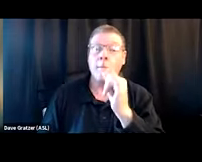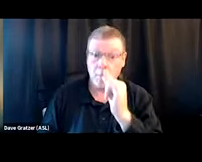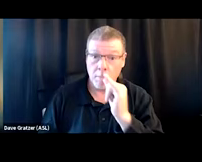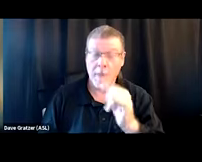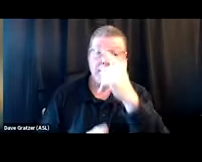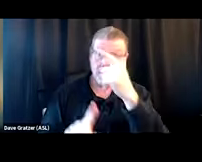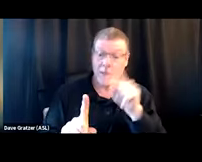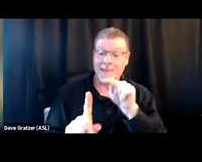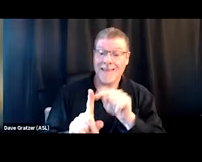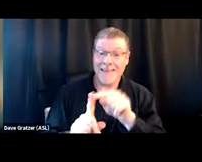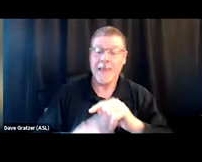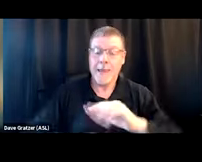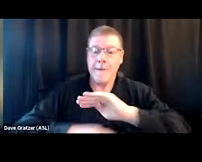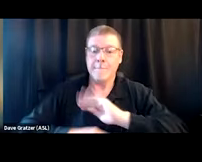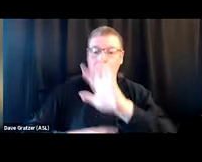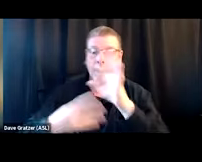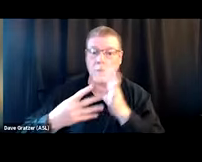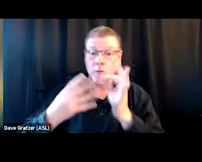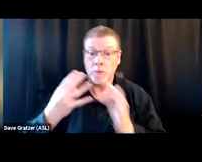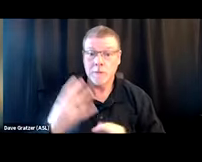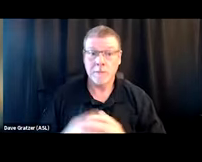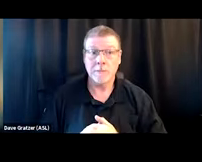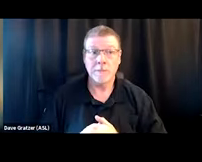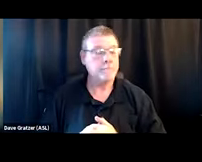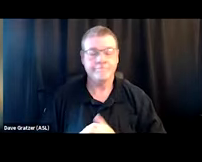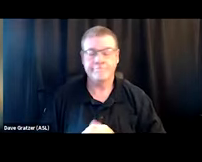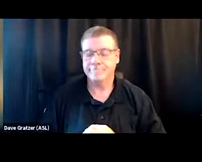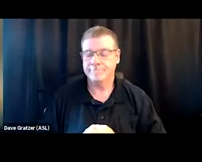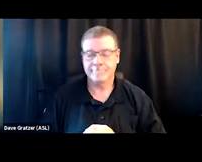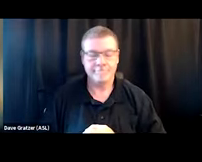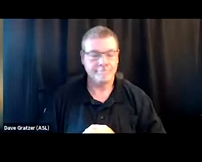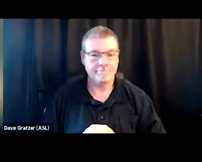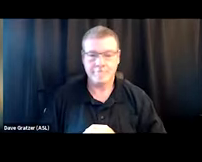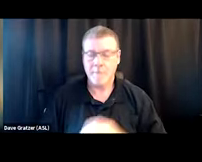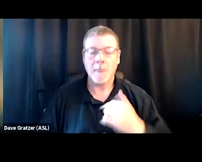because pipes meet the drug of choice in those communities? No. We meet different communities